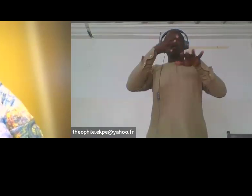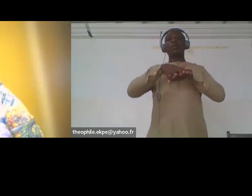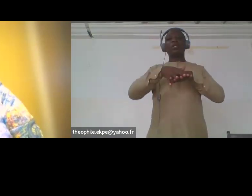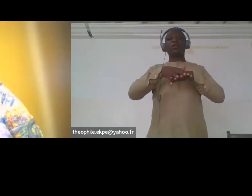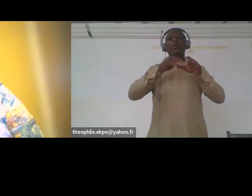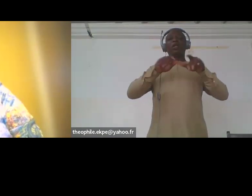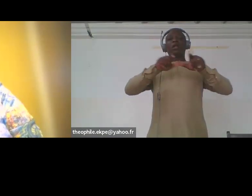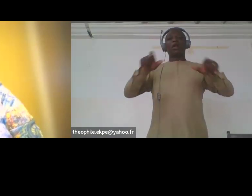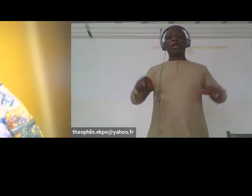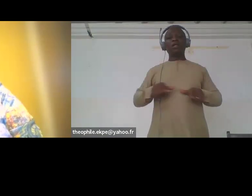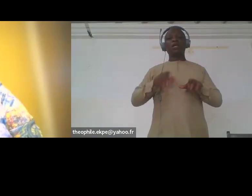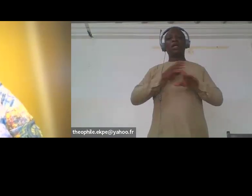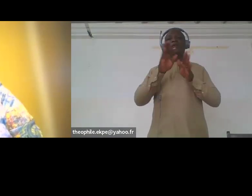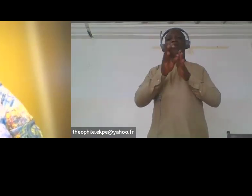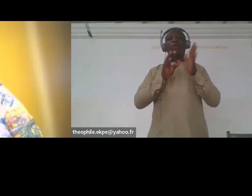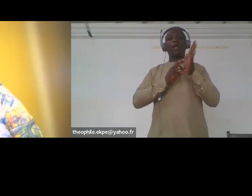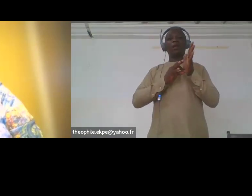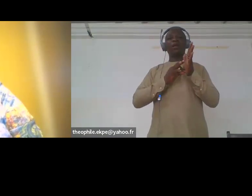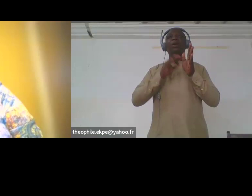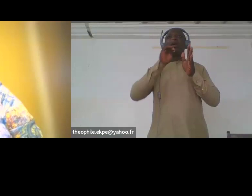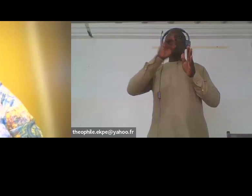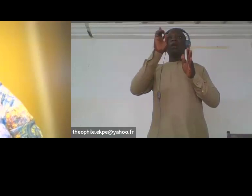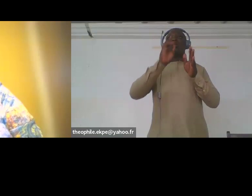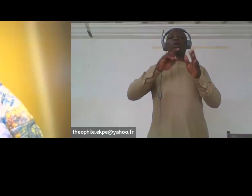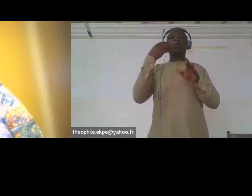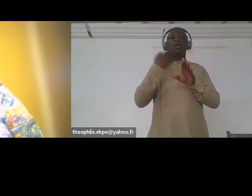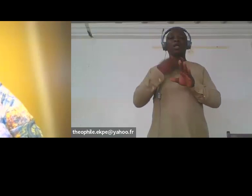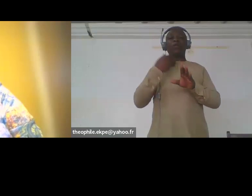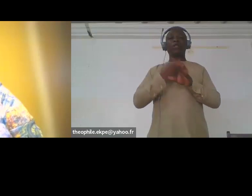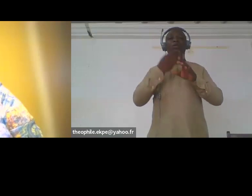This makes it hard for them to secure well paying jobs because they lack the